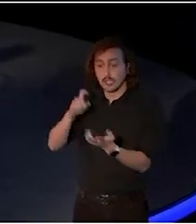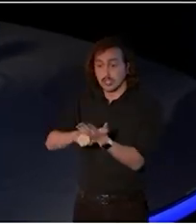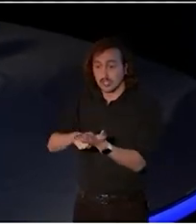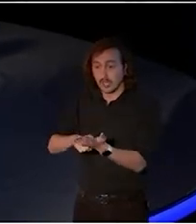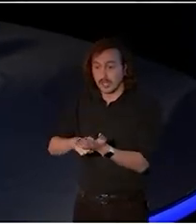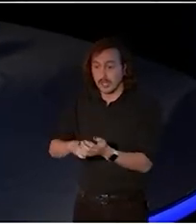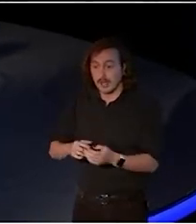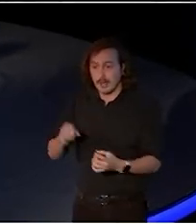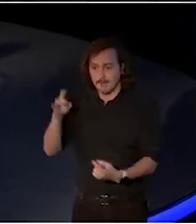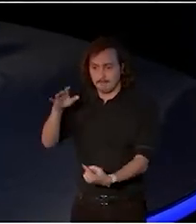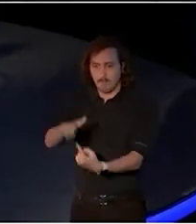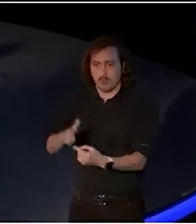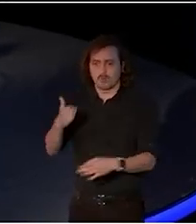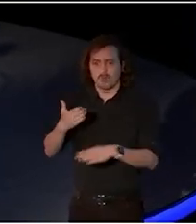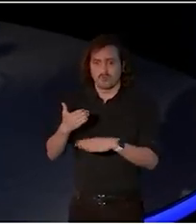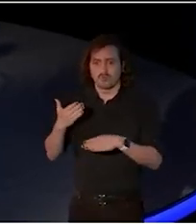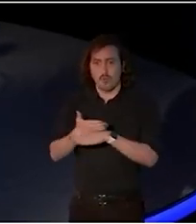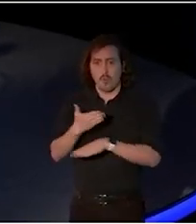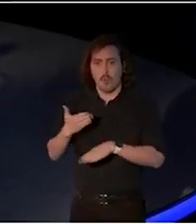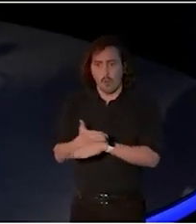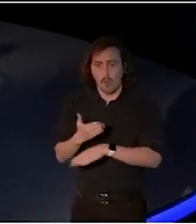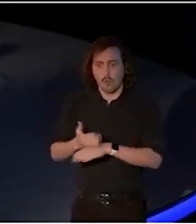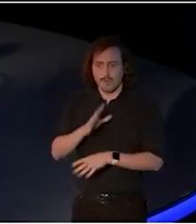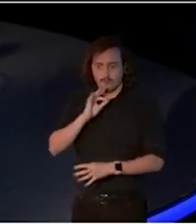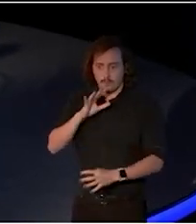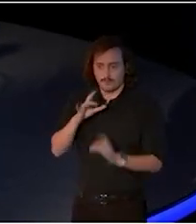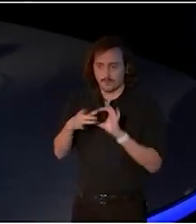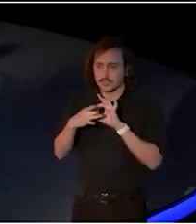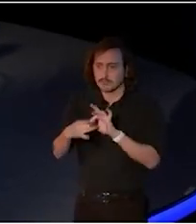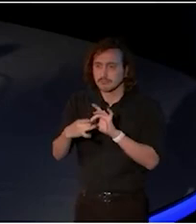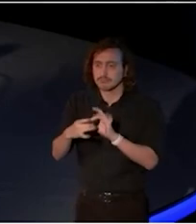by an engaged government that has listened and responded through their new